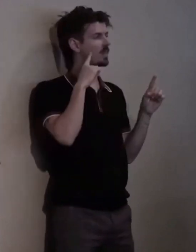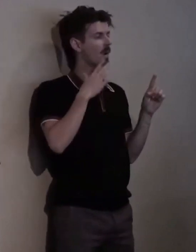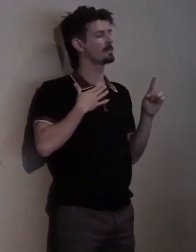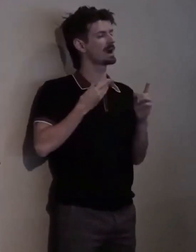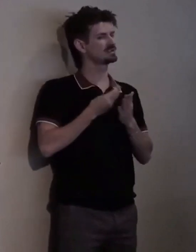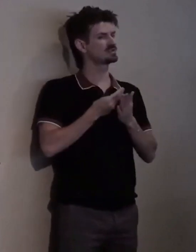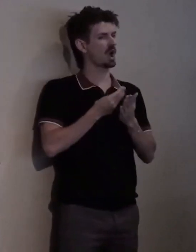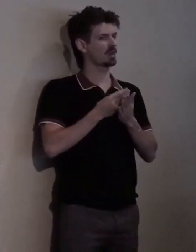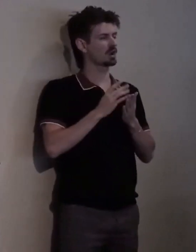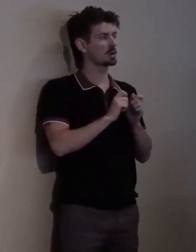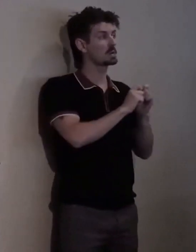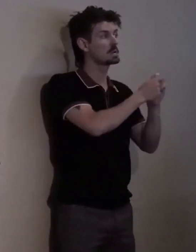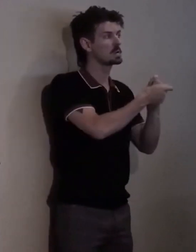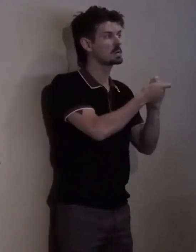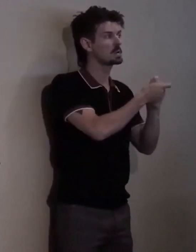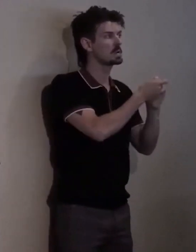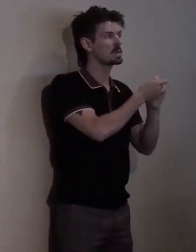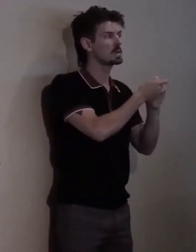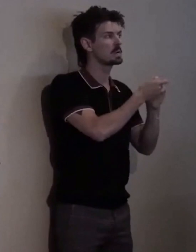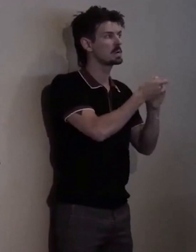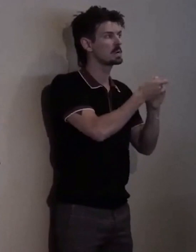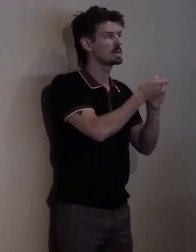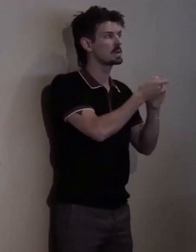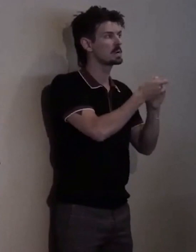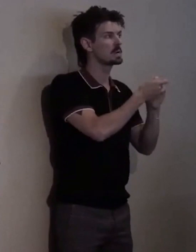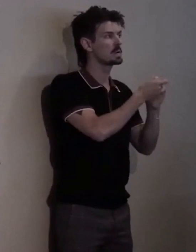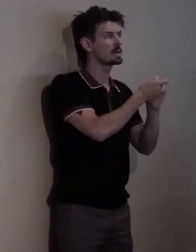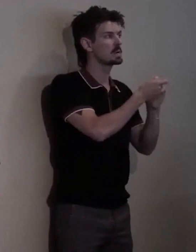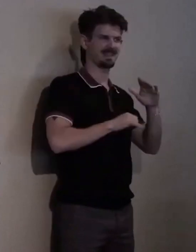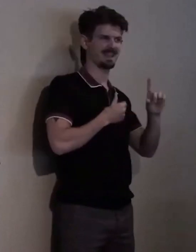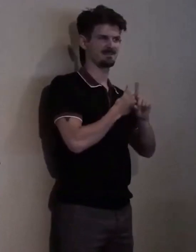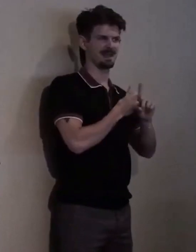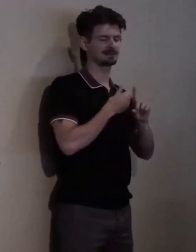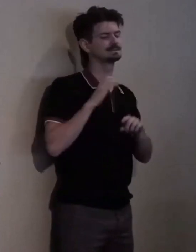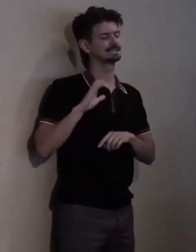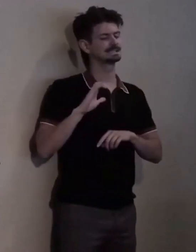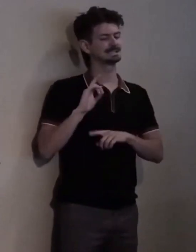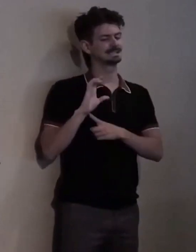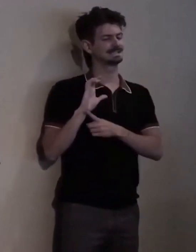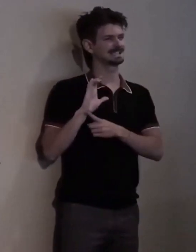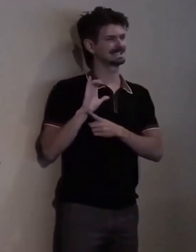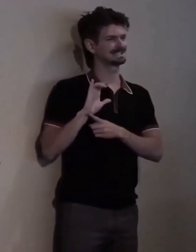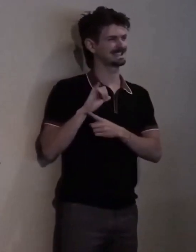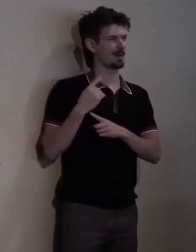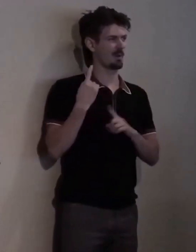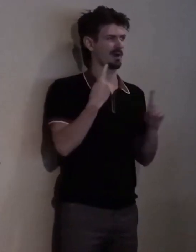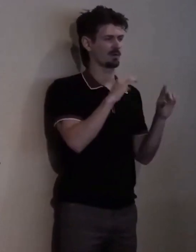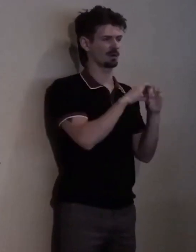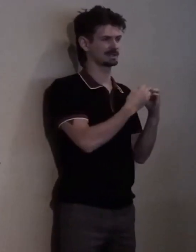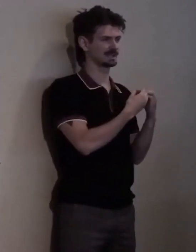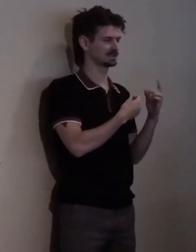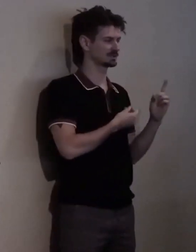CCDC is one of those organizations and no amount is too little and no amount is too much,